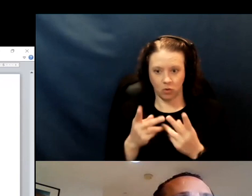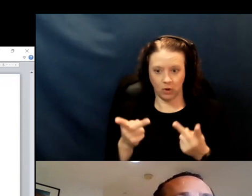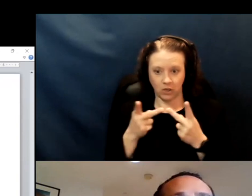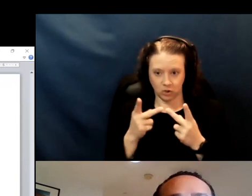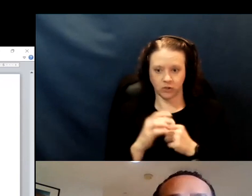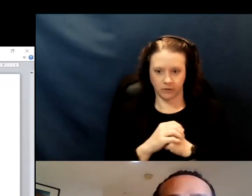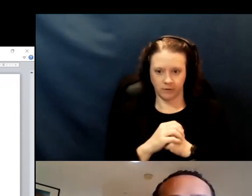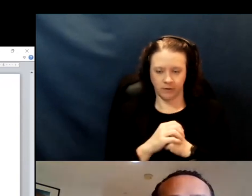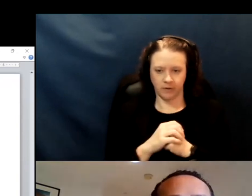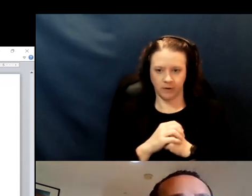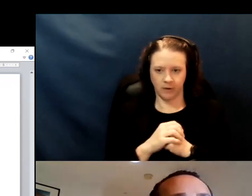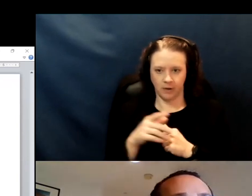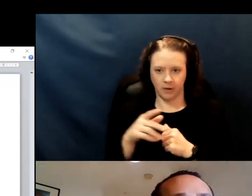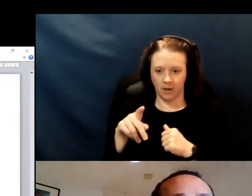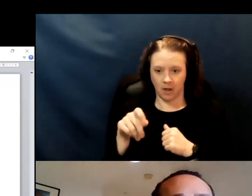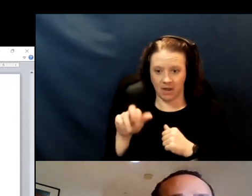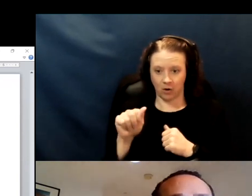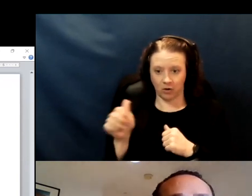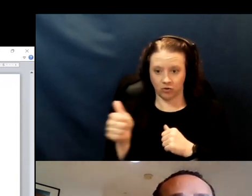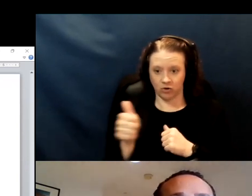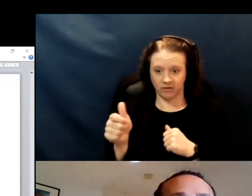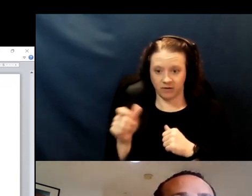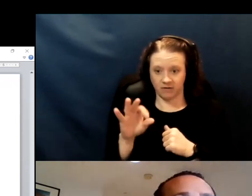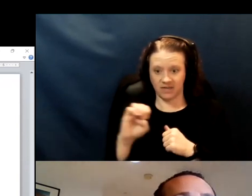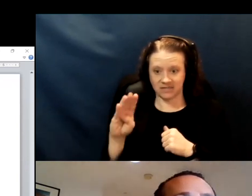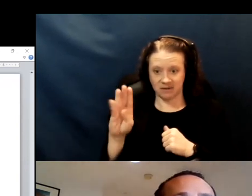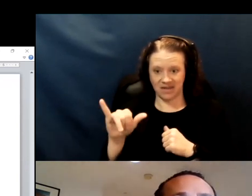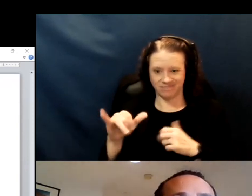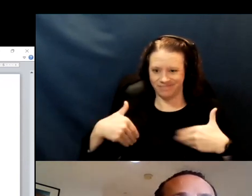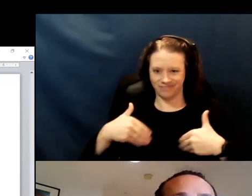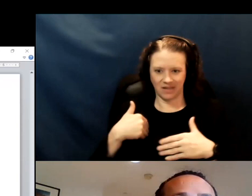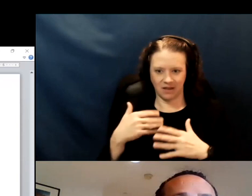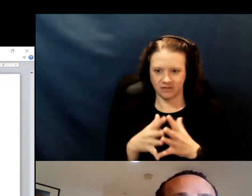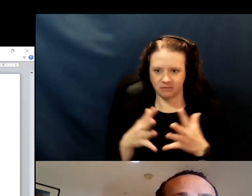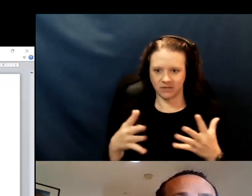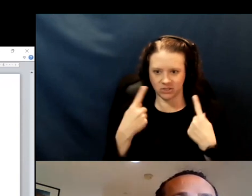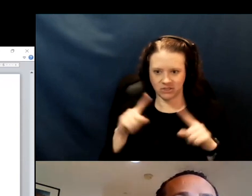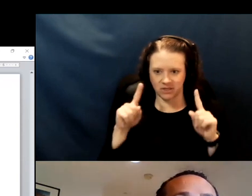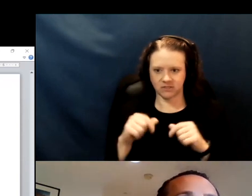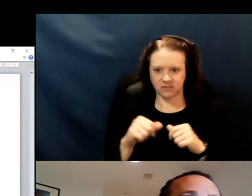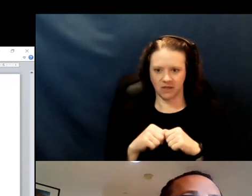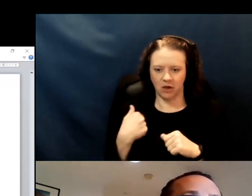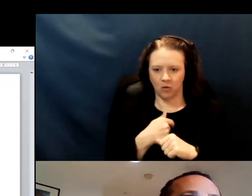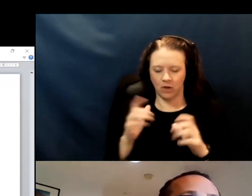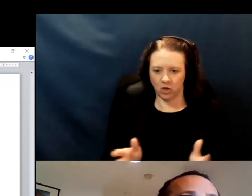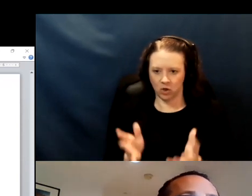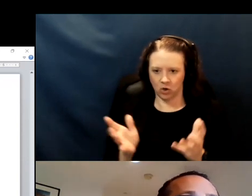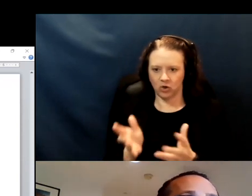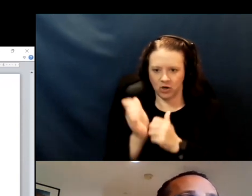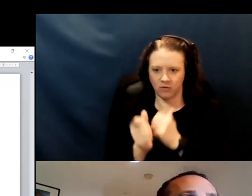Paratransit of the East Bay, we haven't had as much success. So, we encourage everyone to advocate as well.